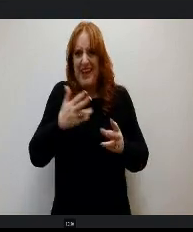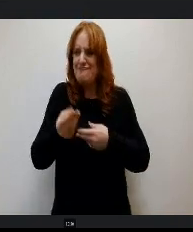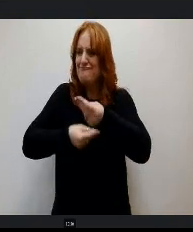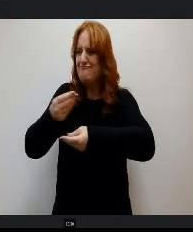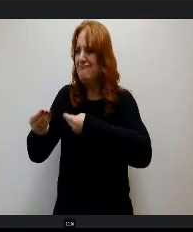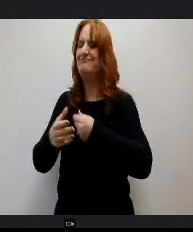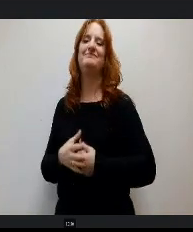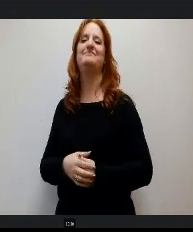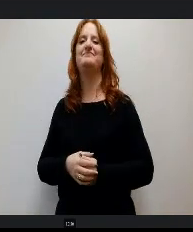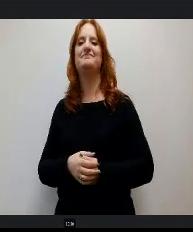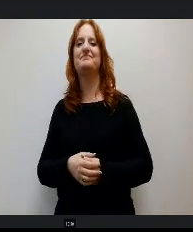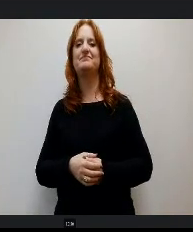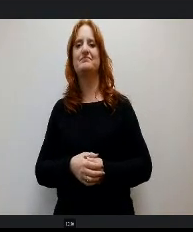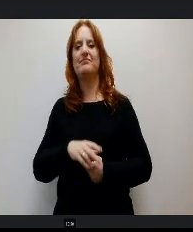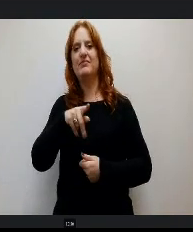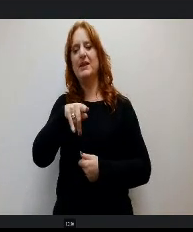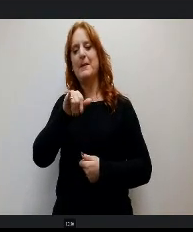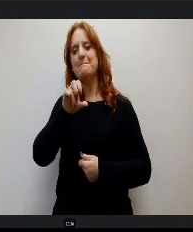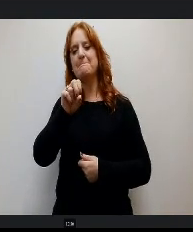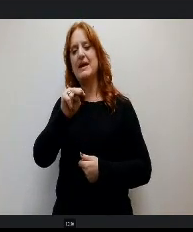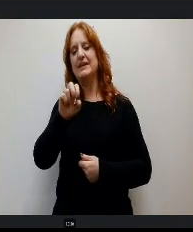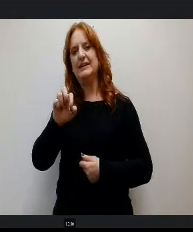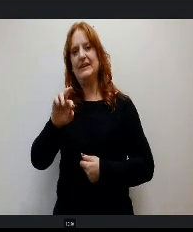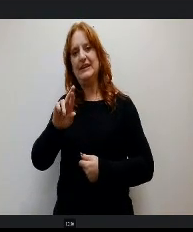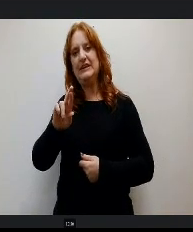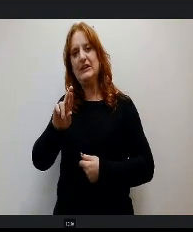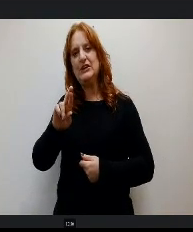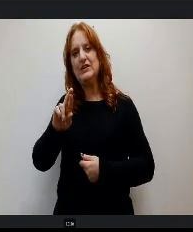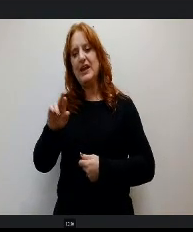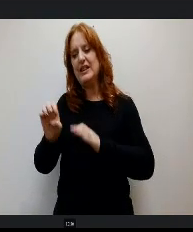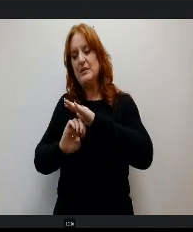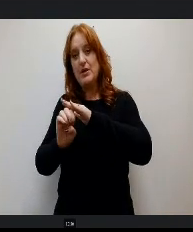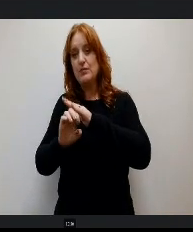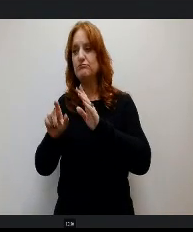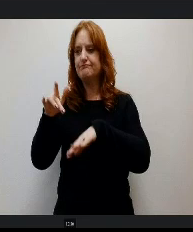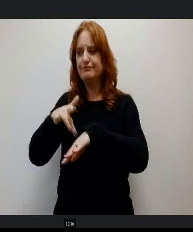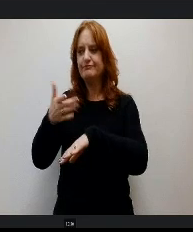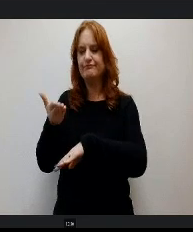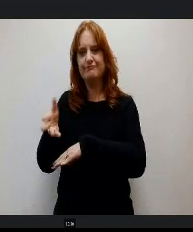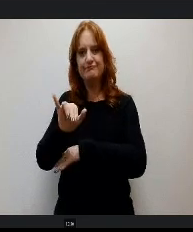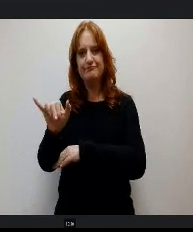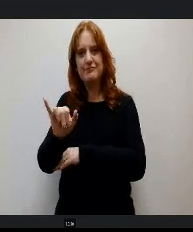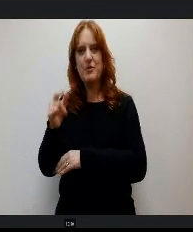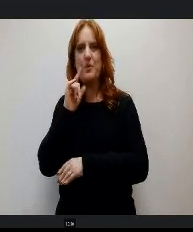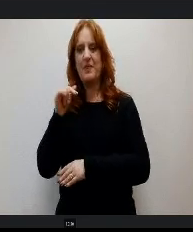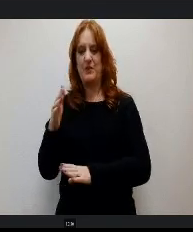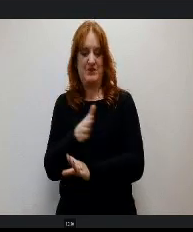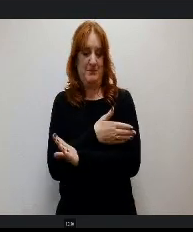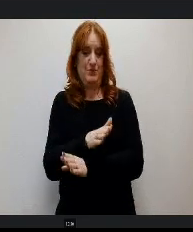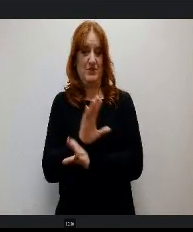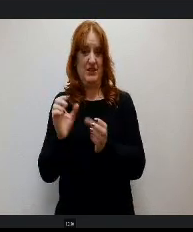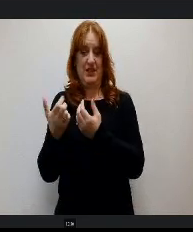Pioneer Elementary, we had a chance to go there, and in the left there was a music classroom. And they were